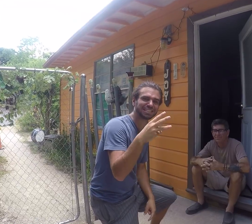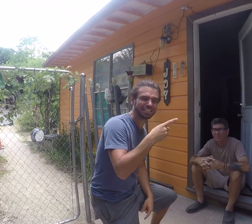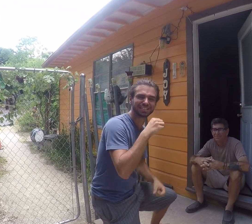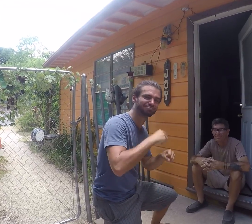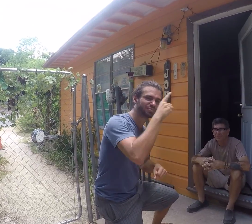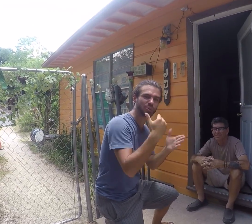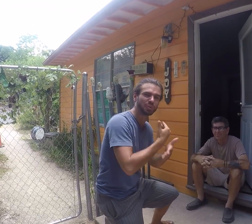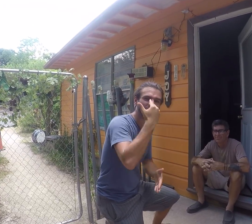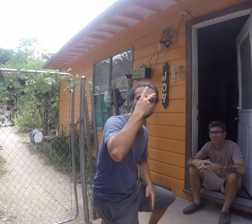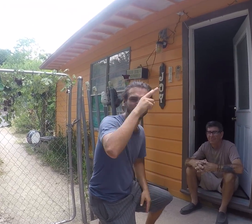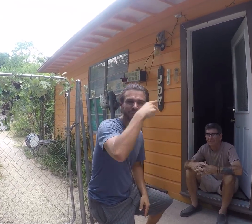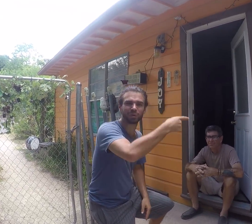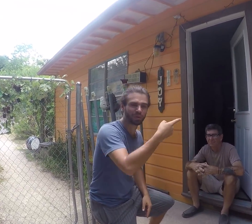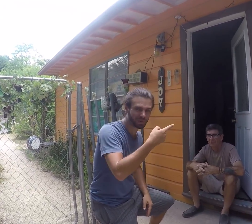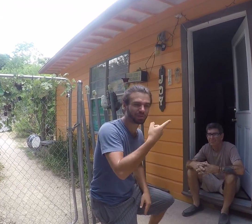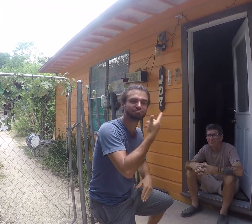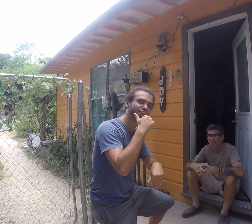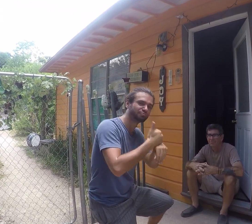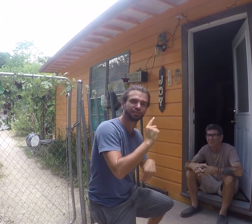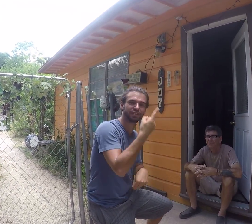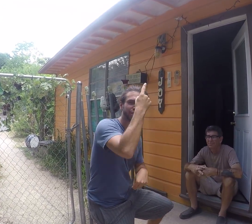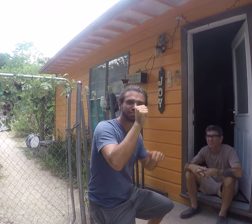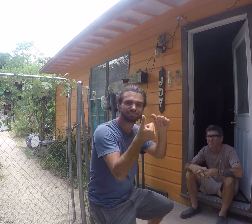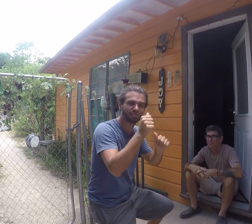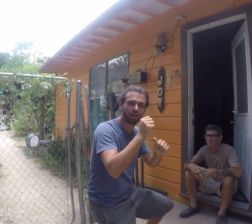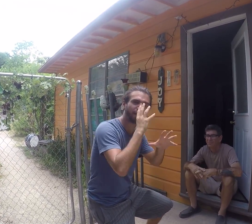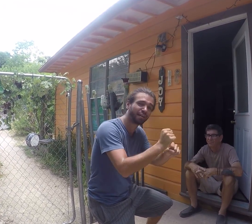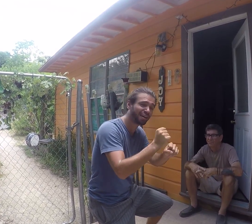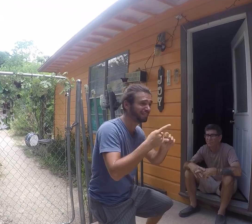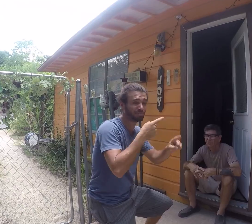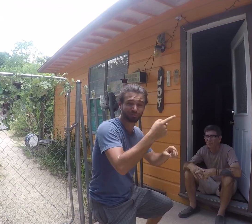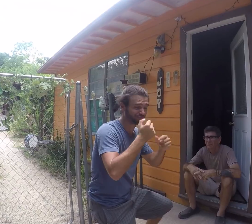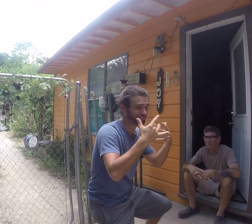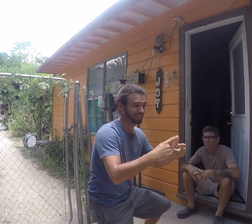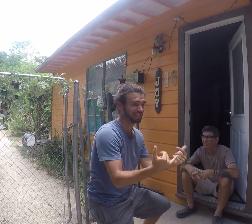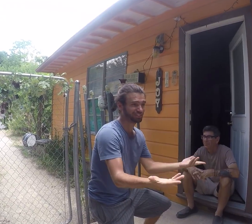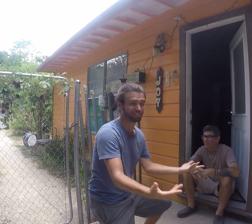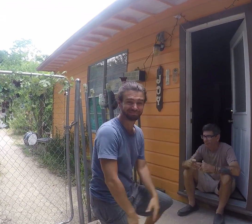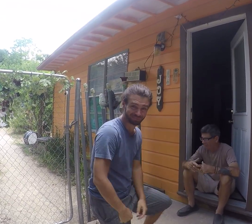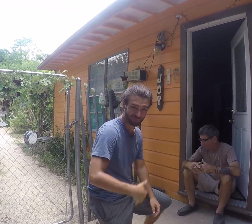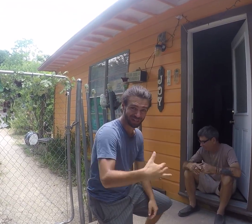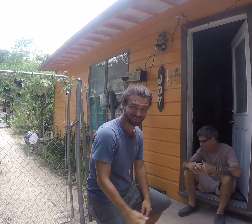He started his work since he was sixteen in New Mexico. He created his art work for first time. That's how it inspired him to continue being an artist. This led him to the Cathedral of Junk! Cool!